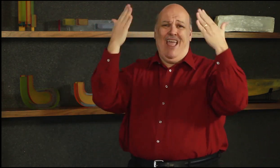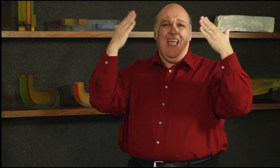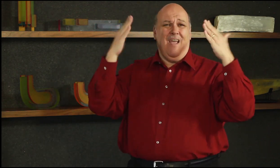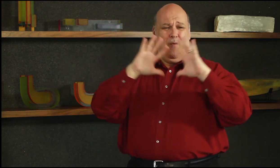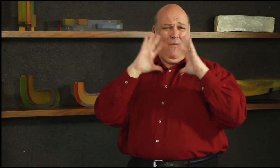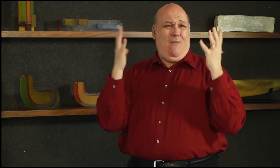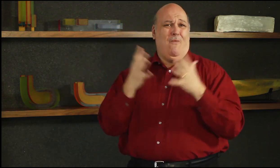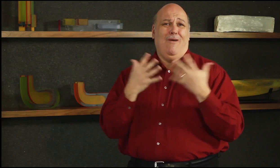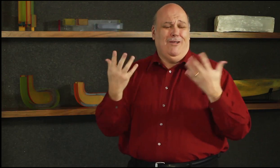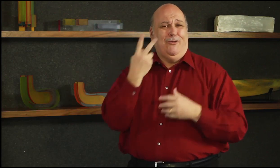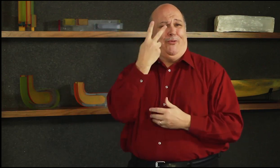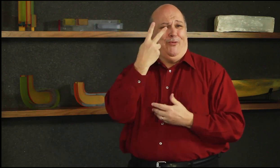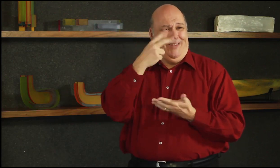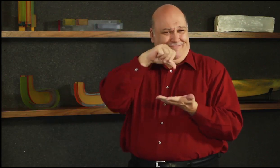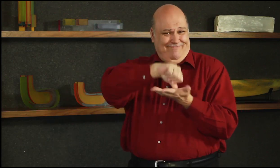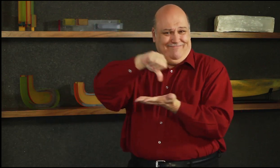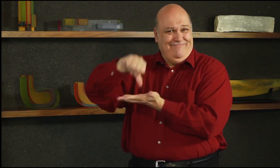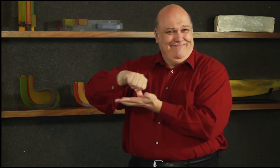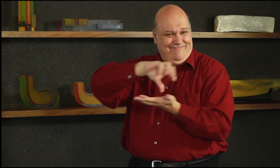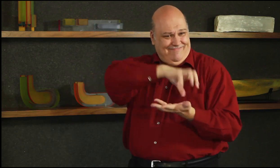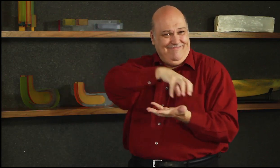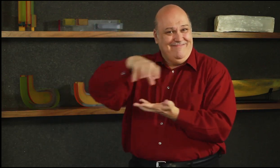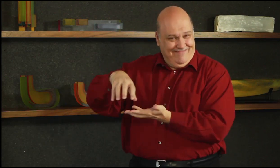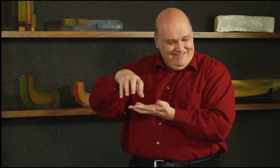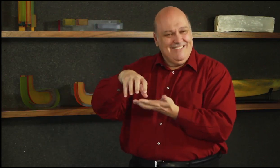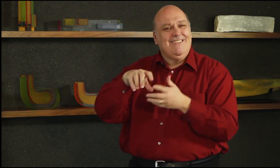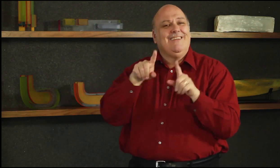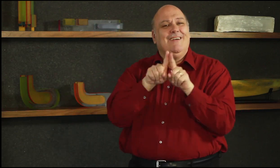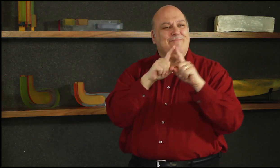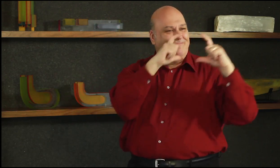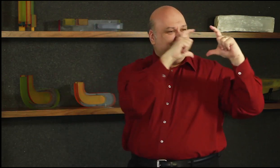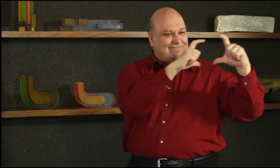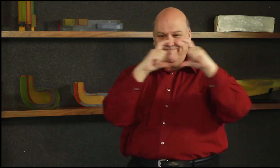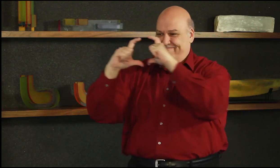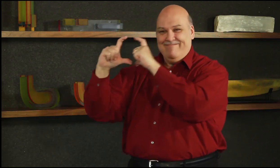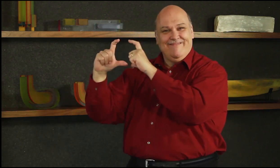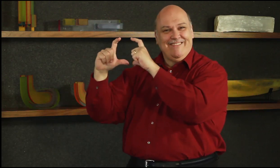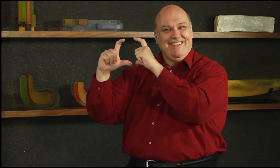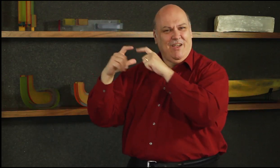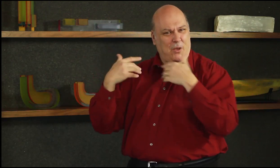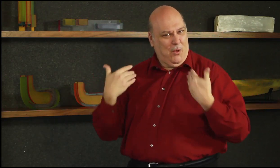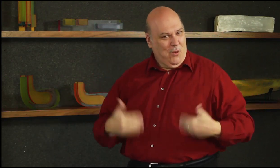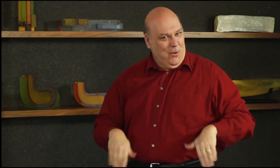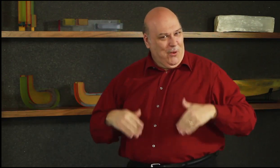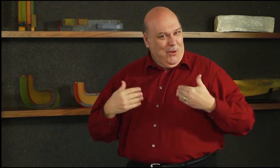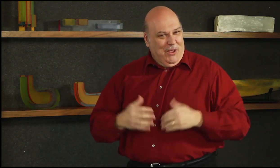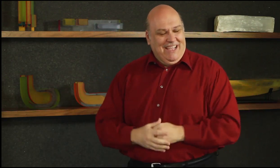and logos of two international deaf organizations.